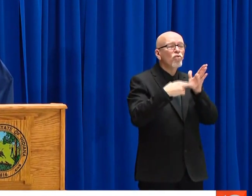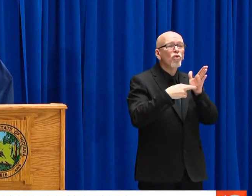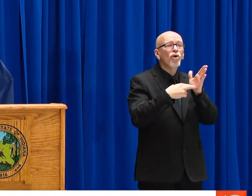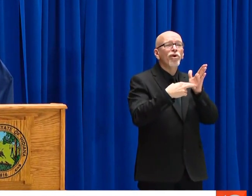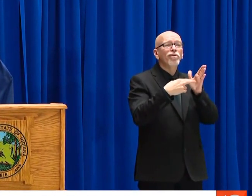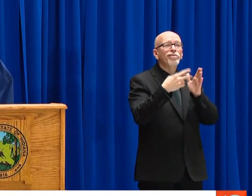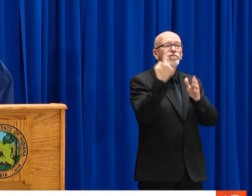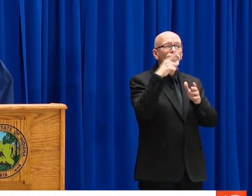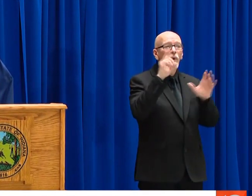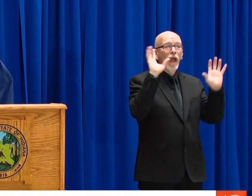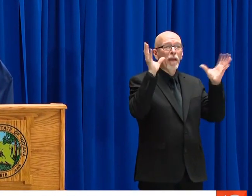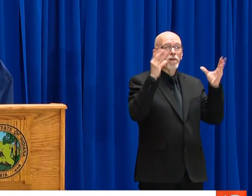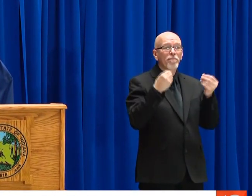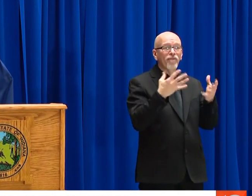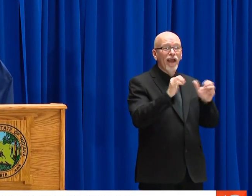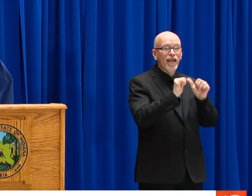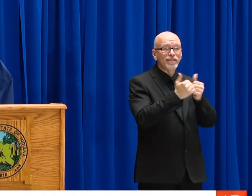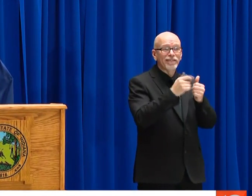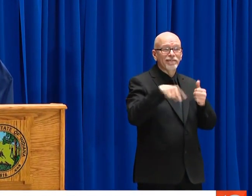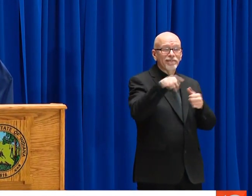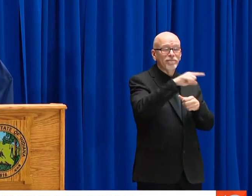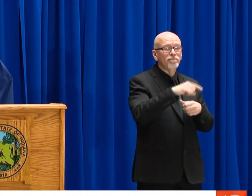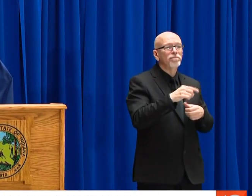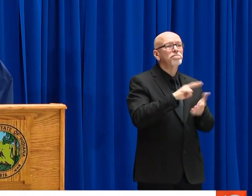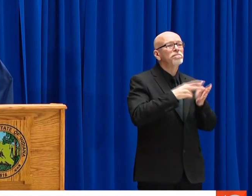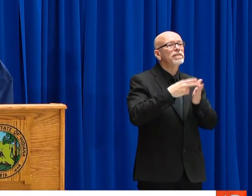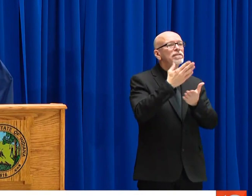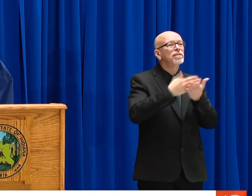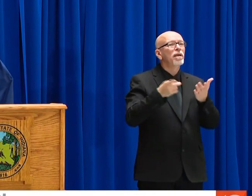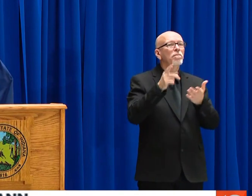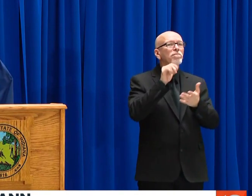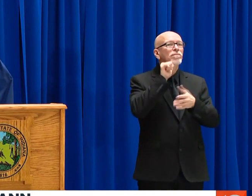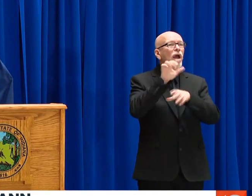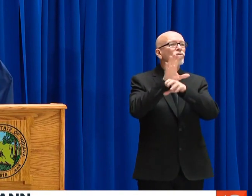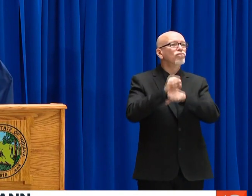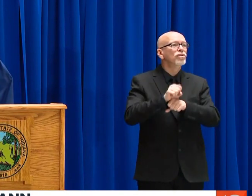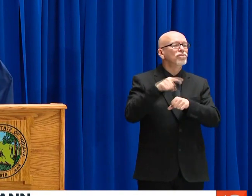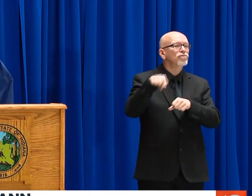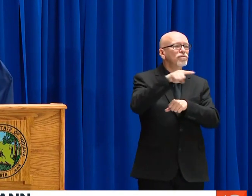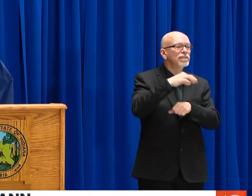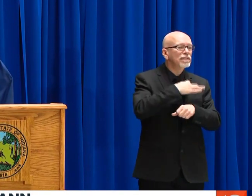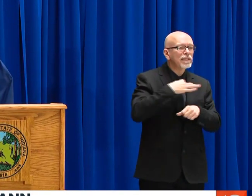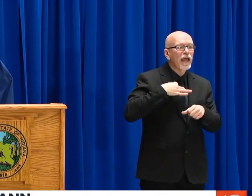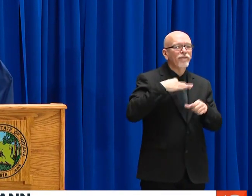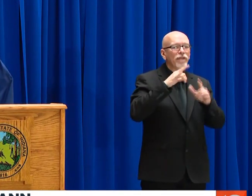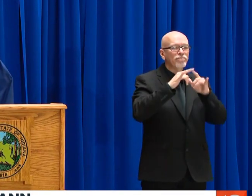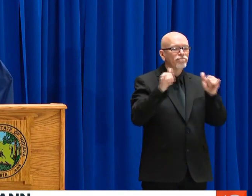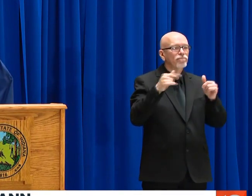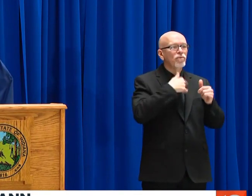DHS HAS EXPANDED THE AVAILABLE PREHOSPITAL WORKFORCE BY ISSUING WAIVERS OF SELECTED RULES AND REGULATIONS FOR AMBULANCE